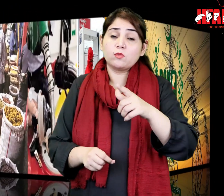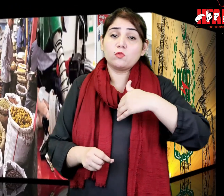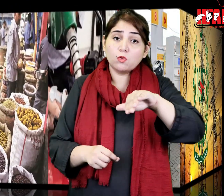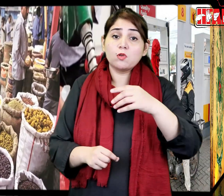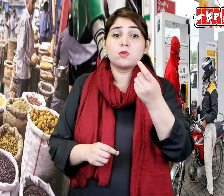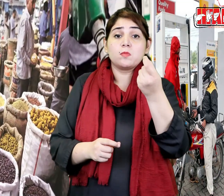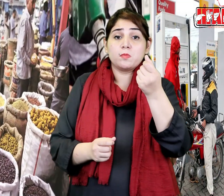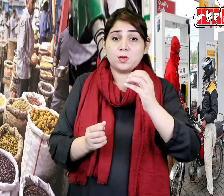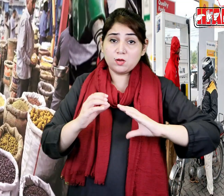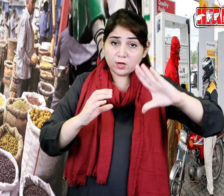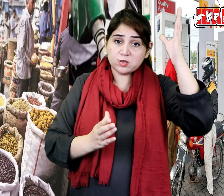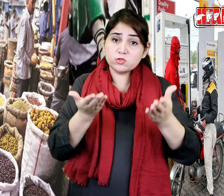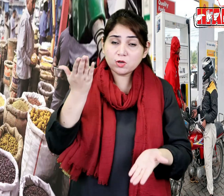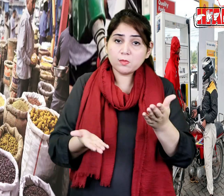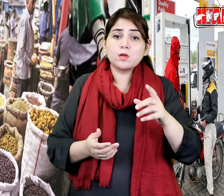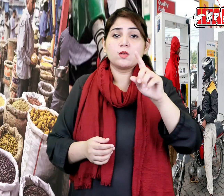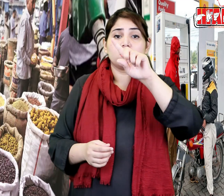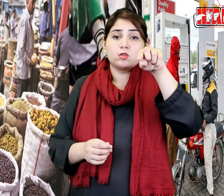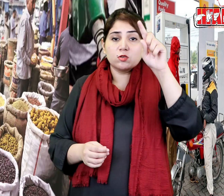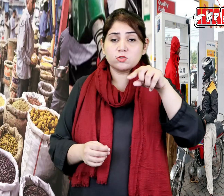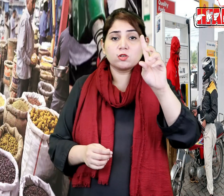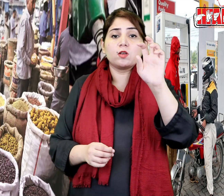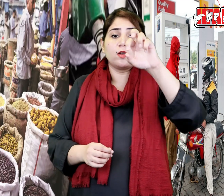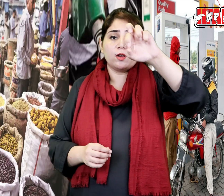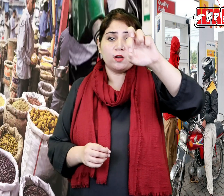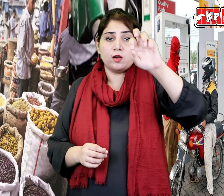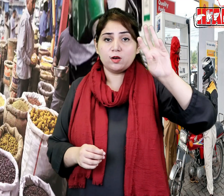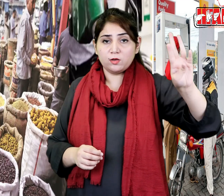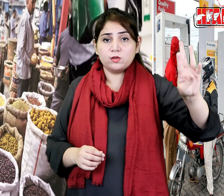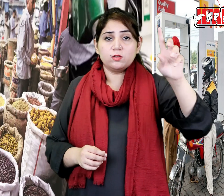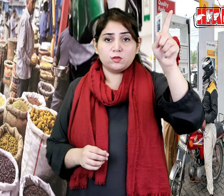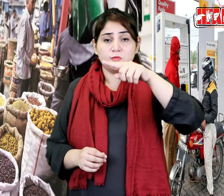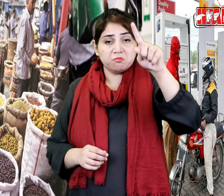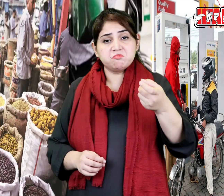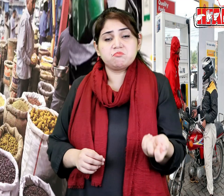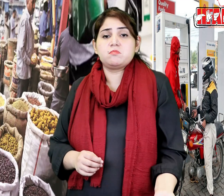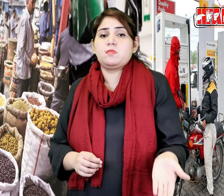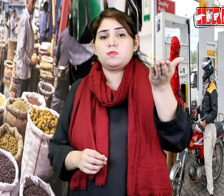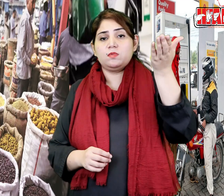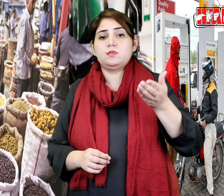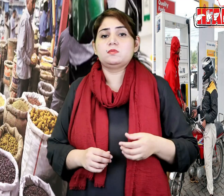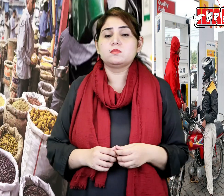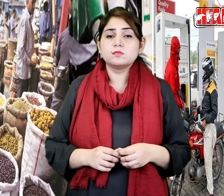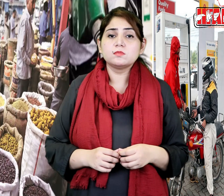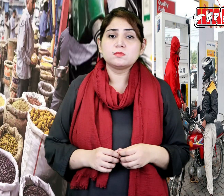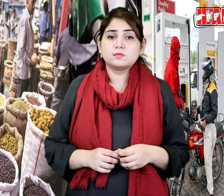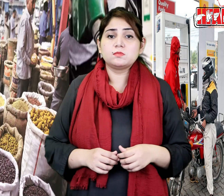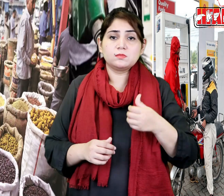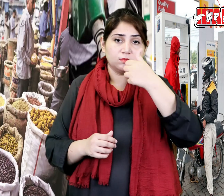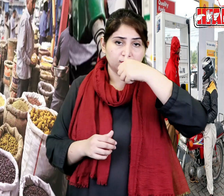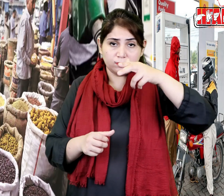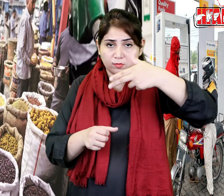while an increase in the inflation rate during one week was recorded at 1.83 percent.